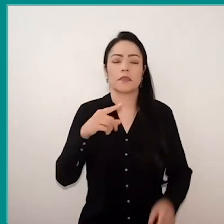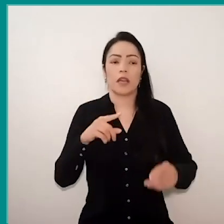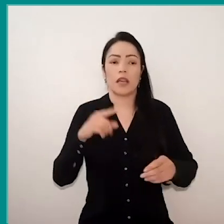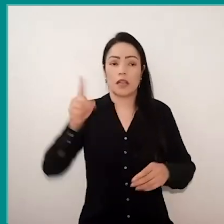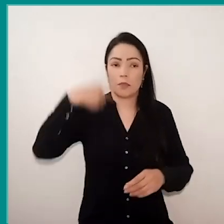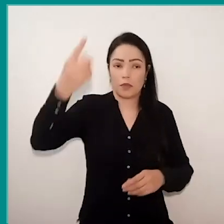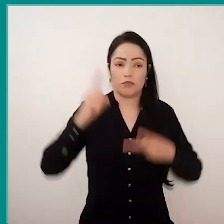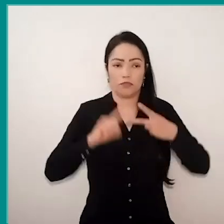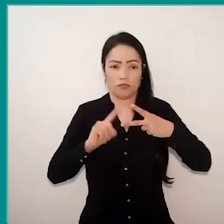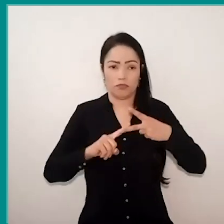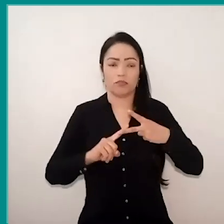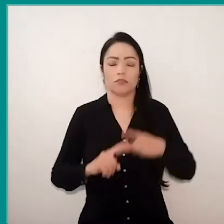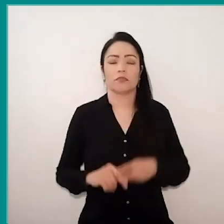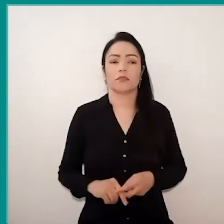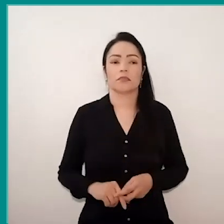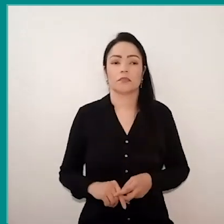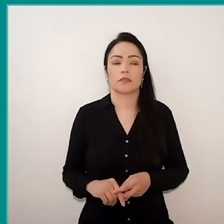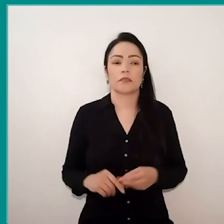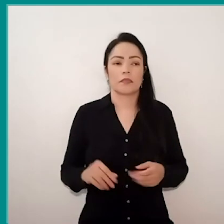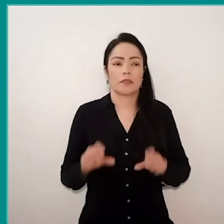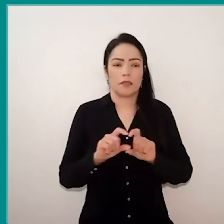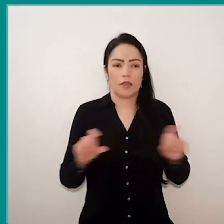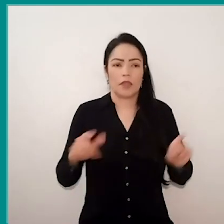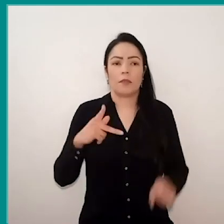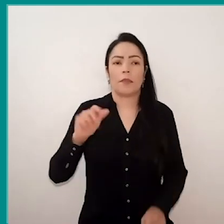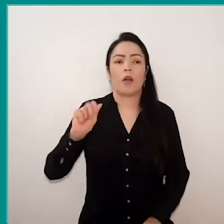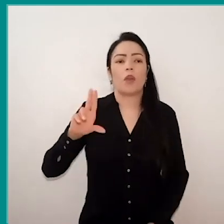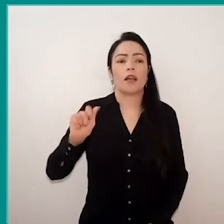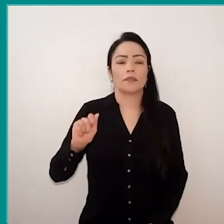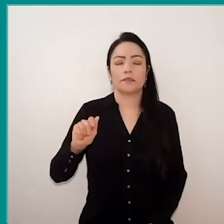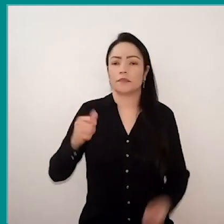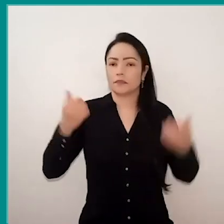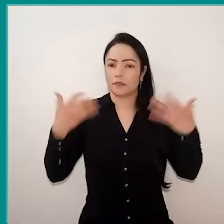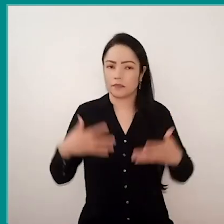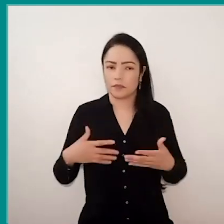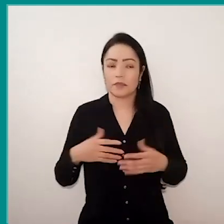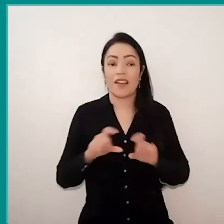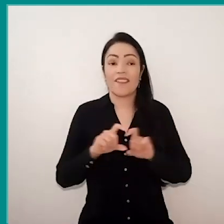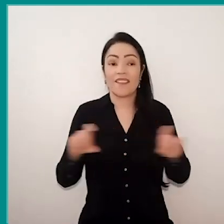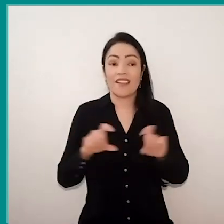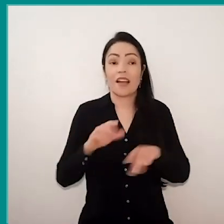with the phrase of Paula Massara, who said something very interesting, that the phrase she hears most by her house, around there, is: